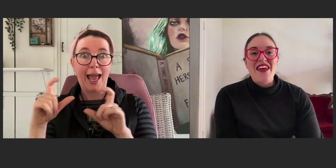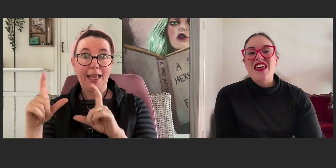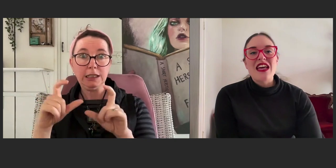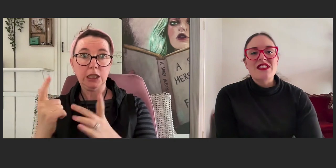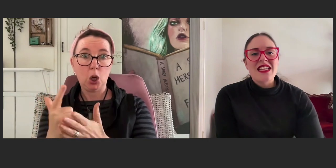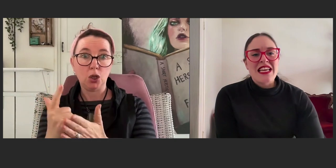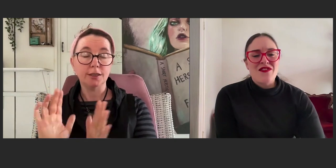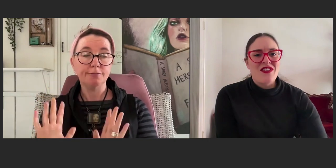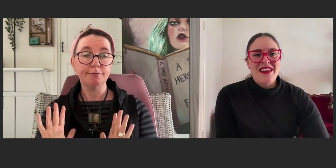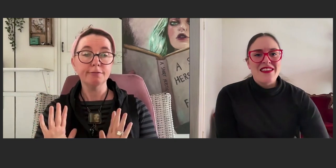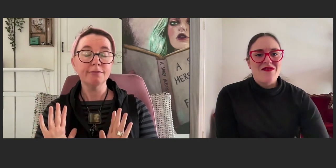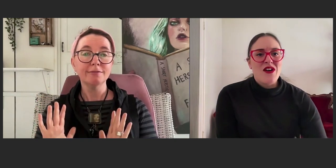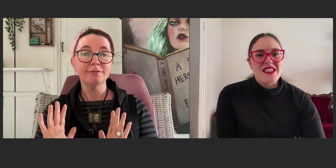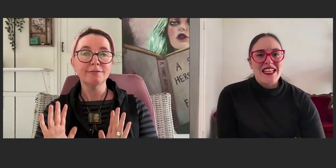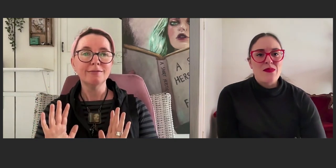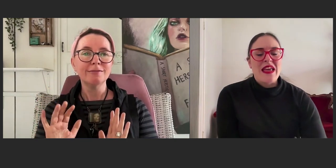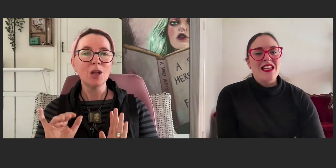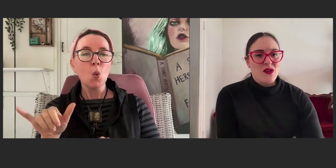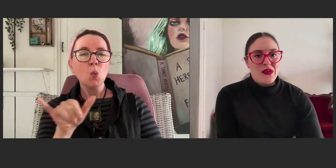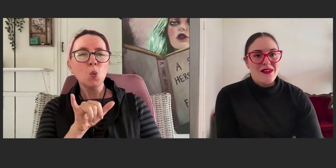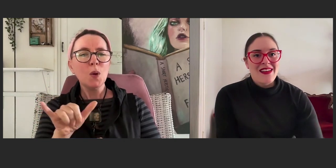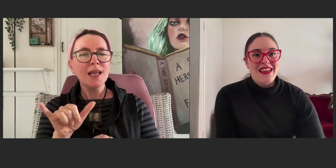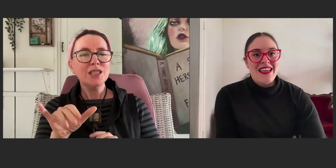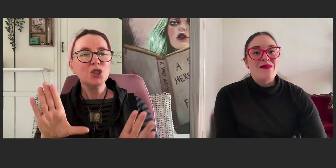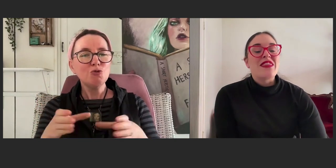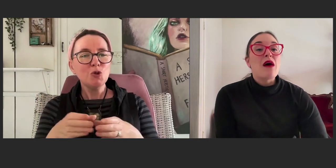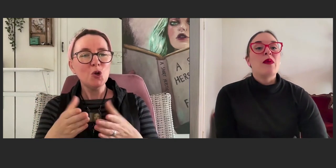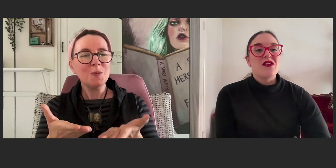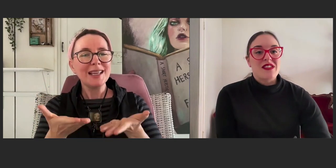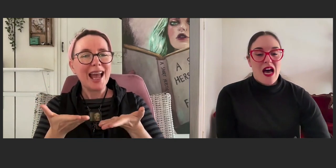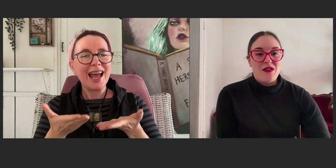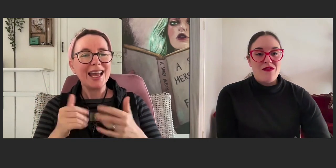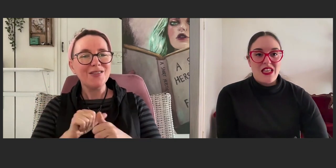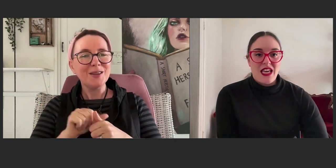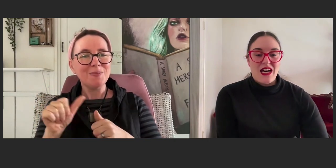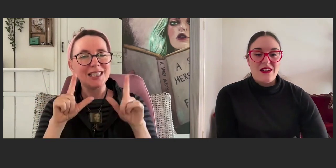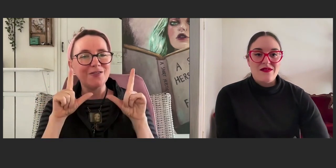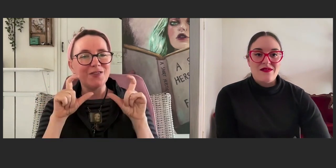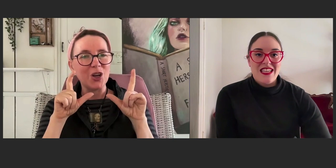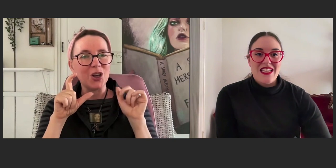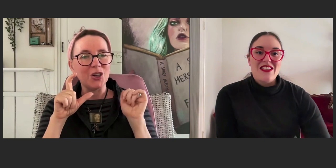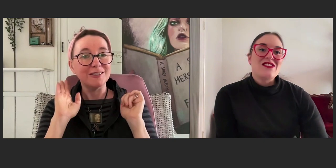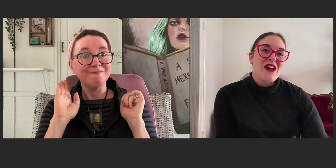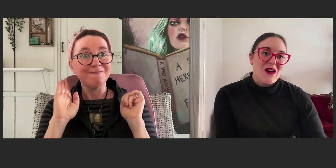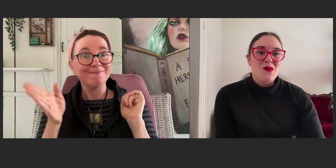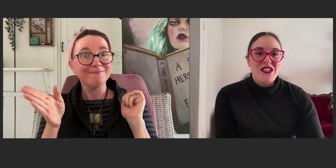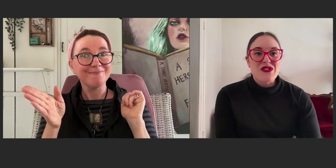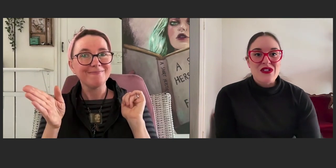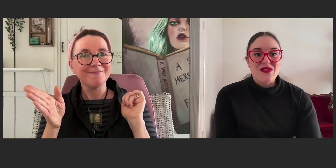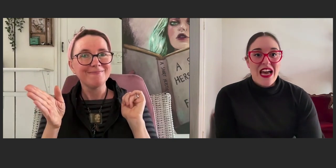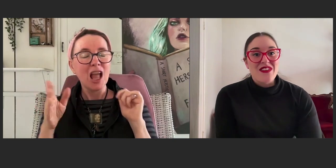And they never said if the photos had to be any good, but that will be your assignment for the year. So, which groove gave